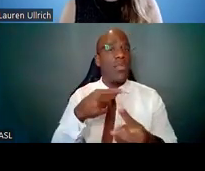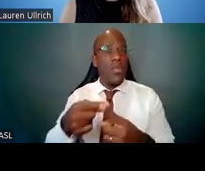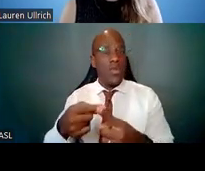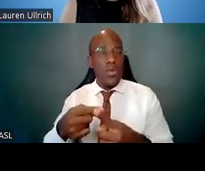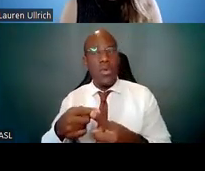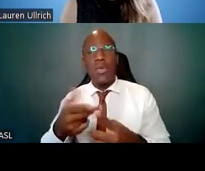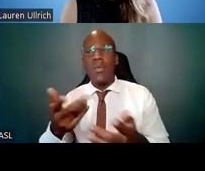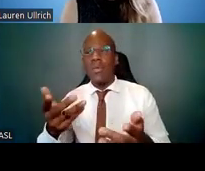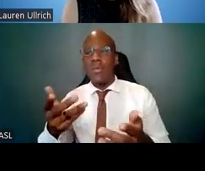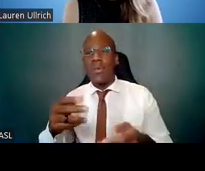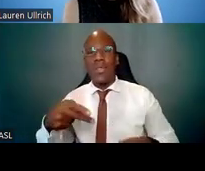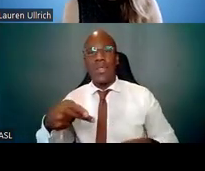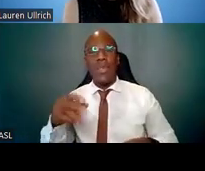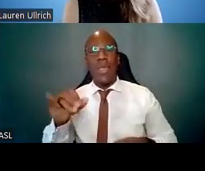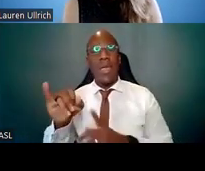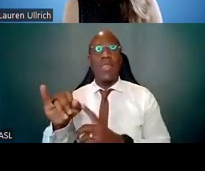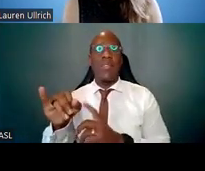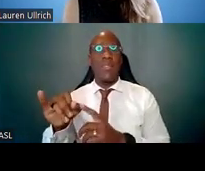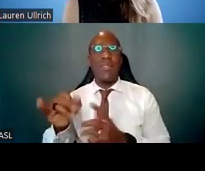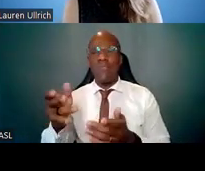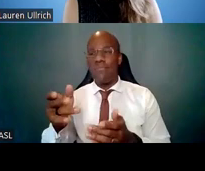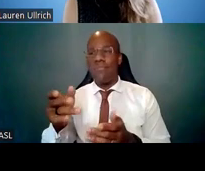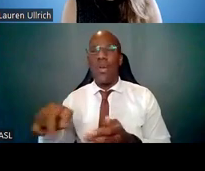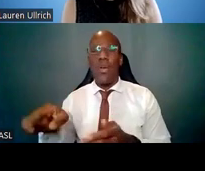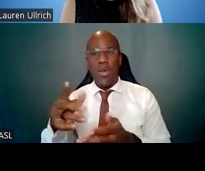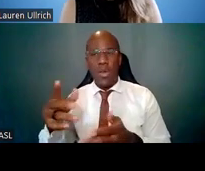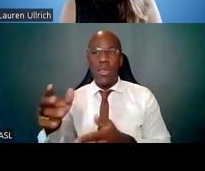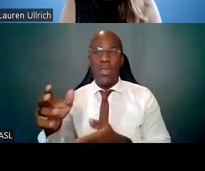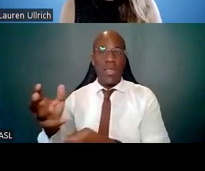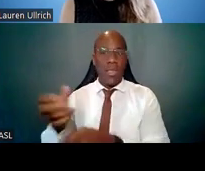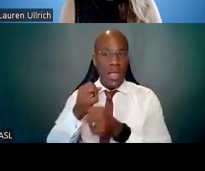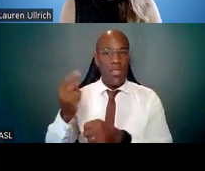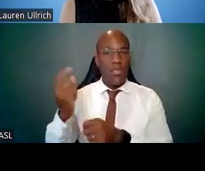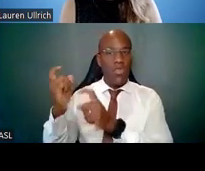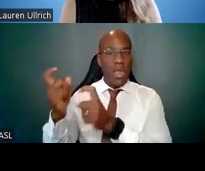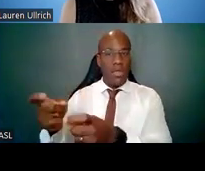the TIs who were awarded the awards. So they're all managed locally.